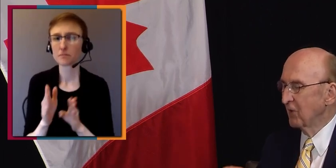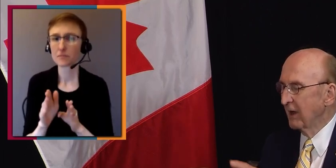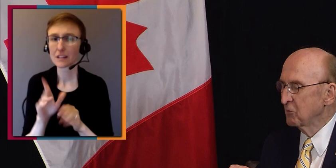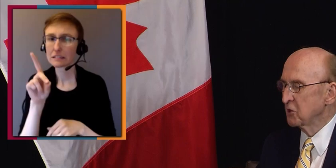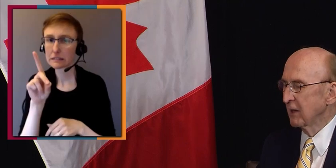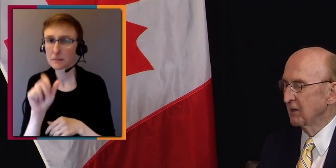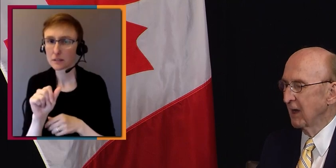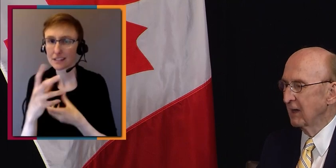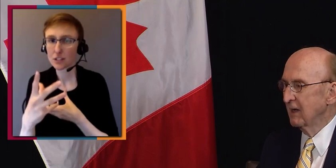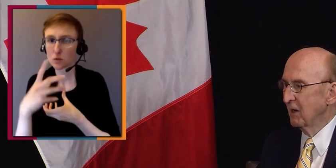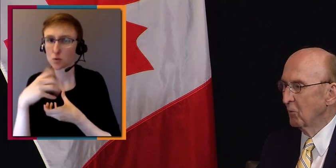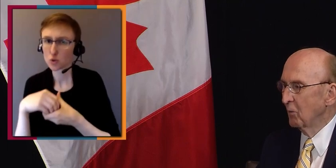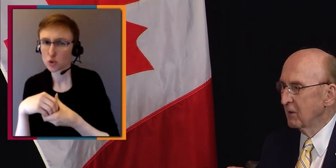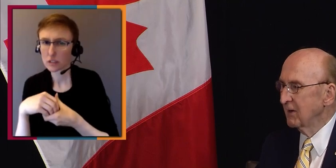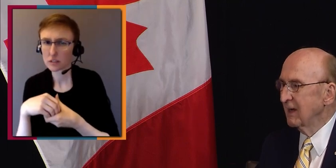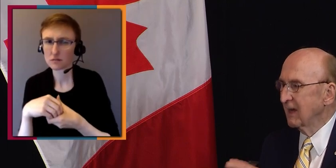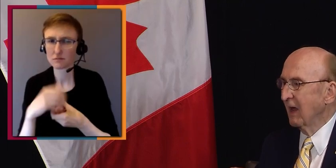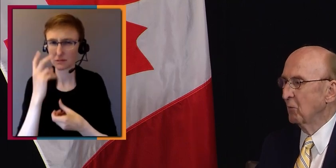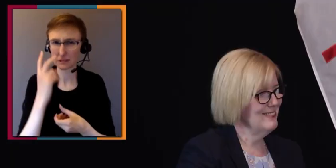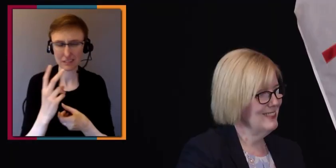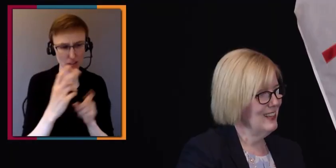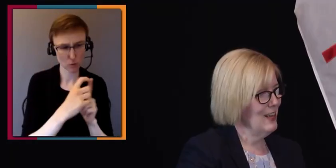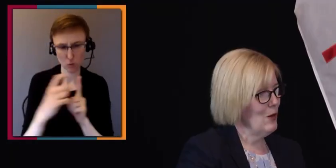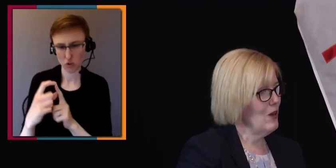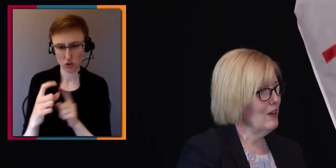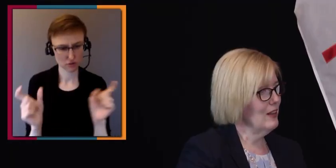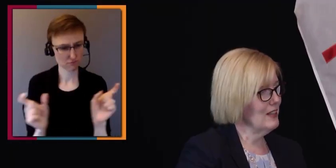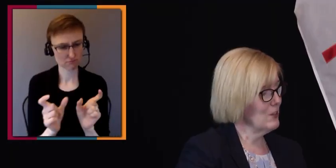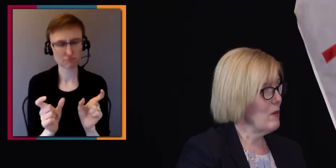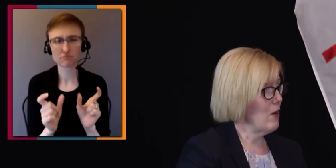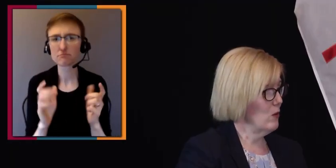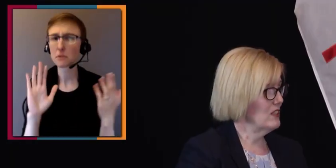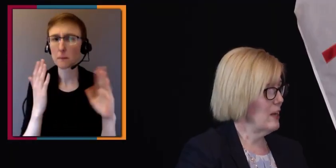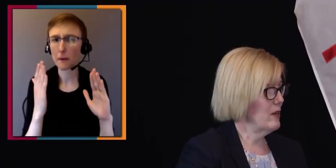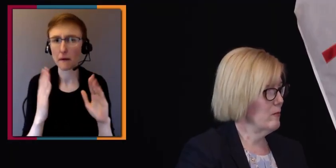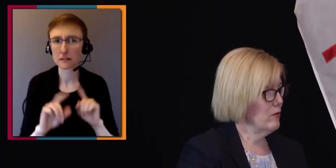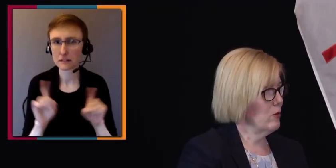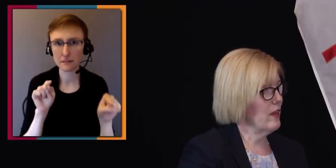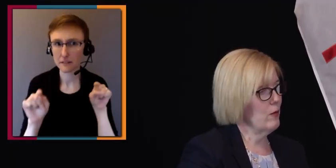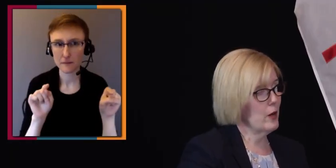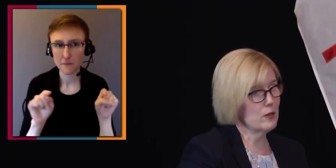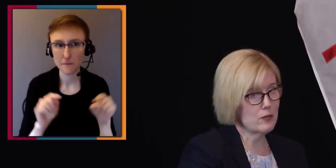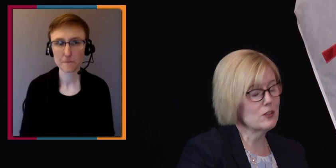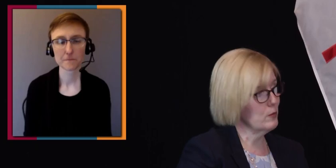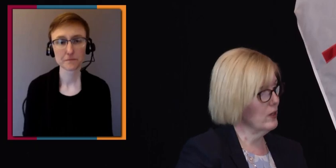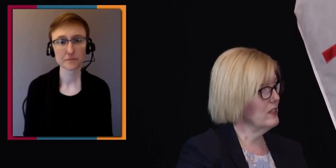of language like that? What are you getting at with it? Well, let's go back one step, even before that. When I was first appointed,